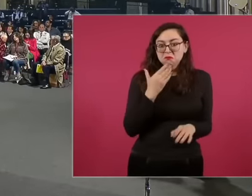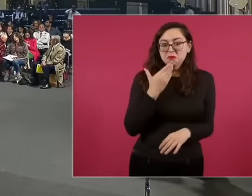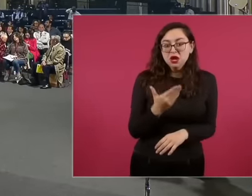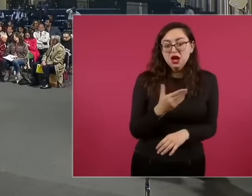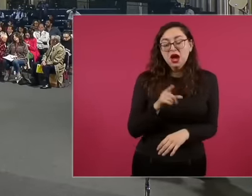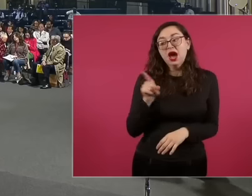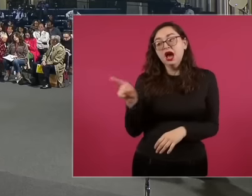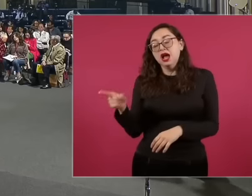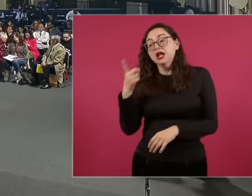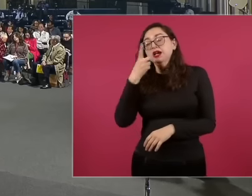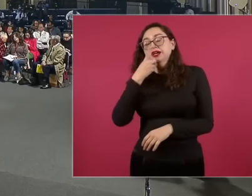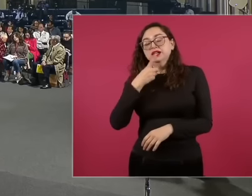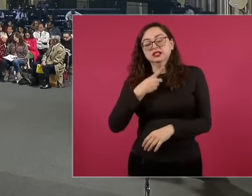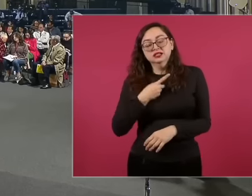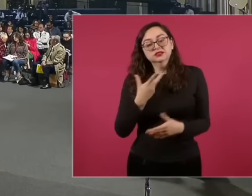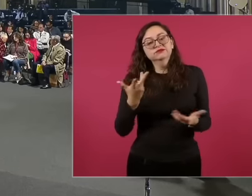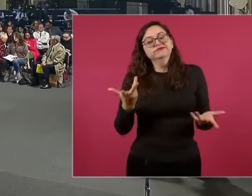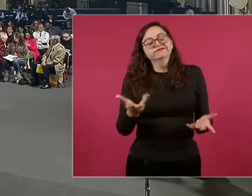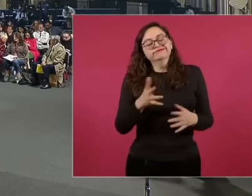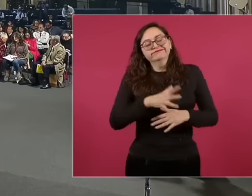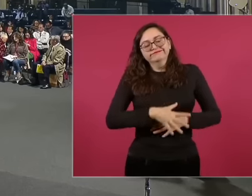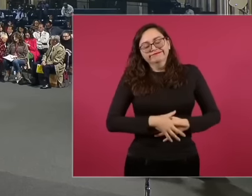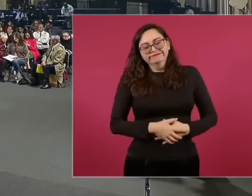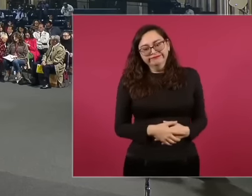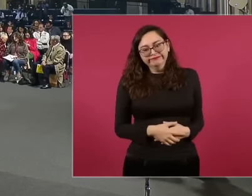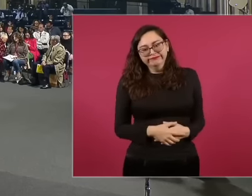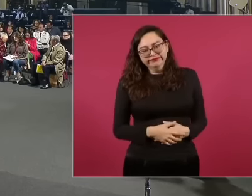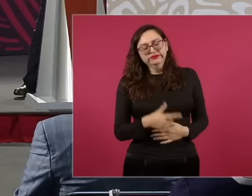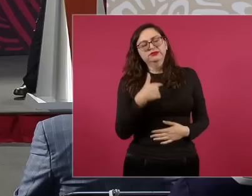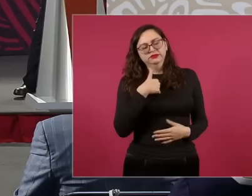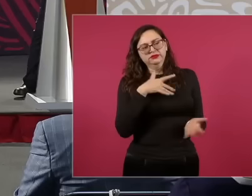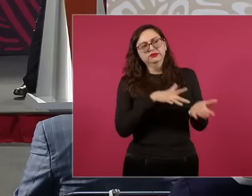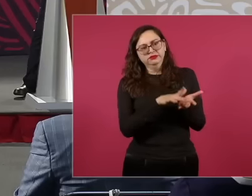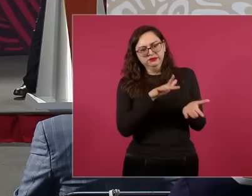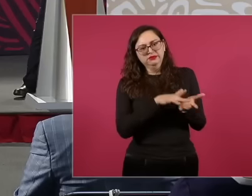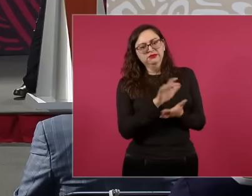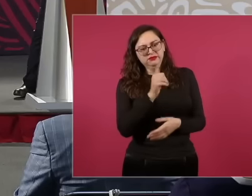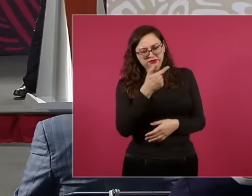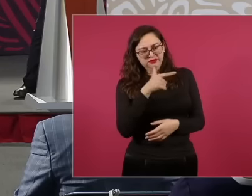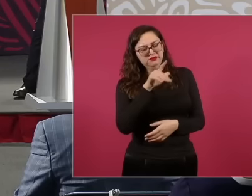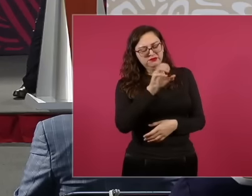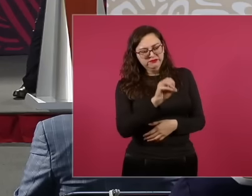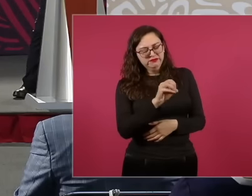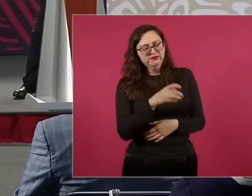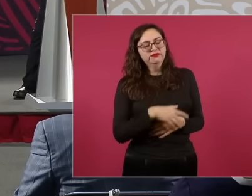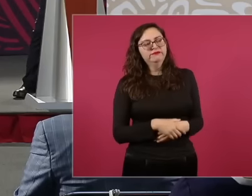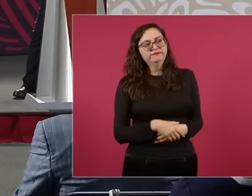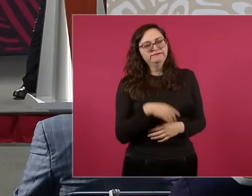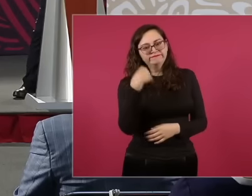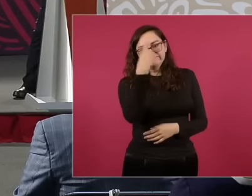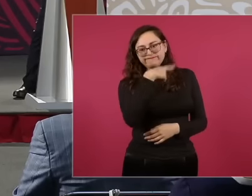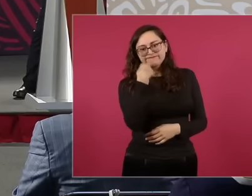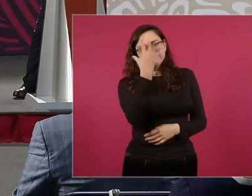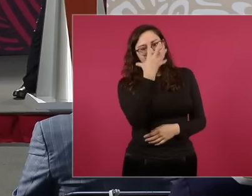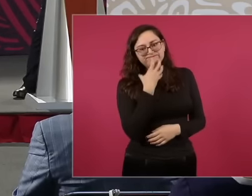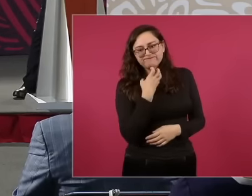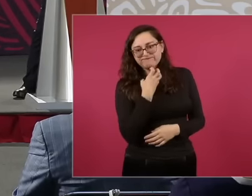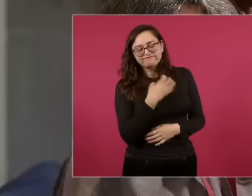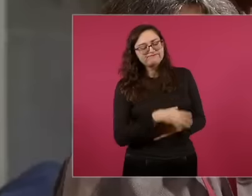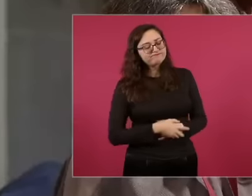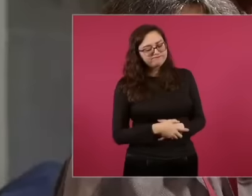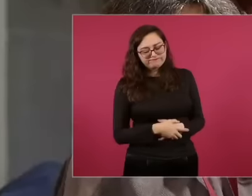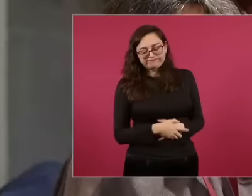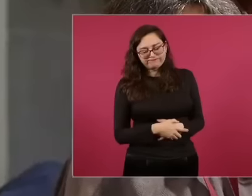look he says a man who is with love and with a sad face tells you this He also said it with